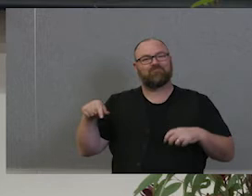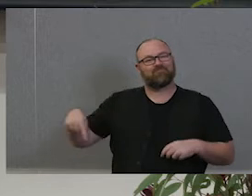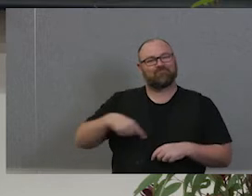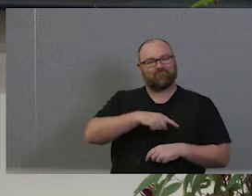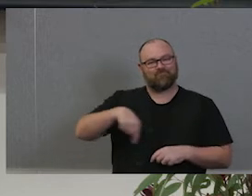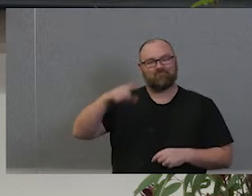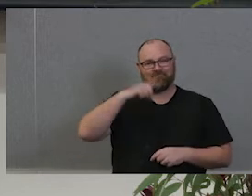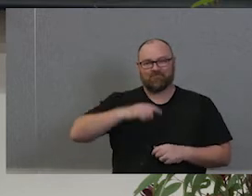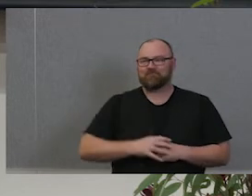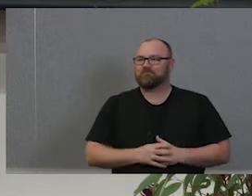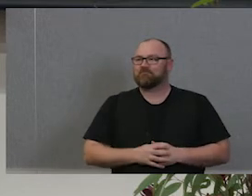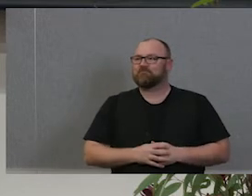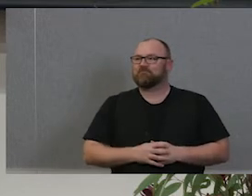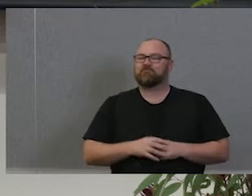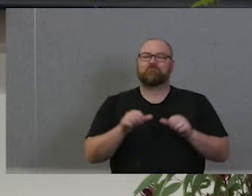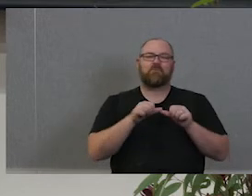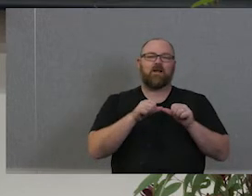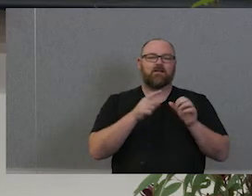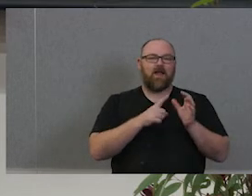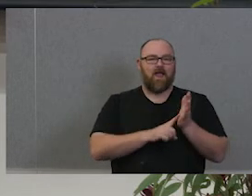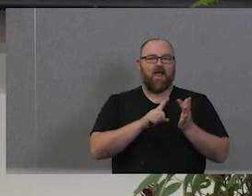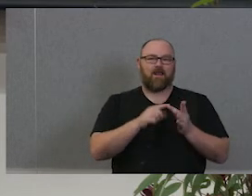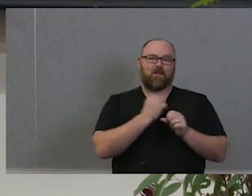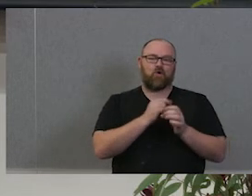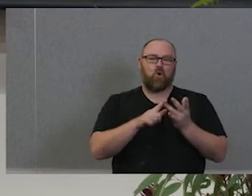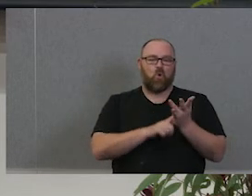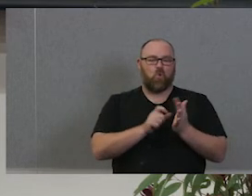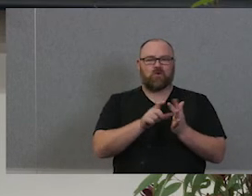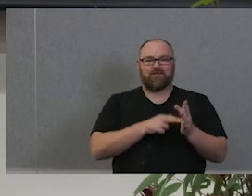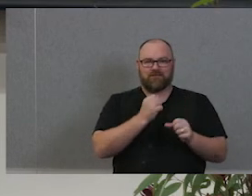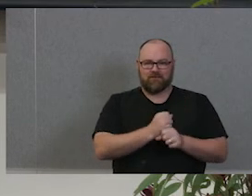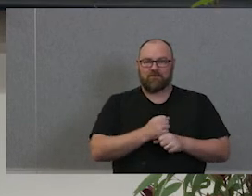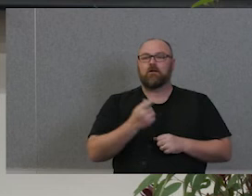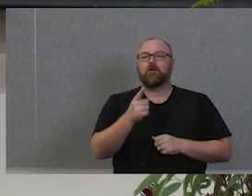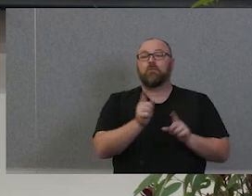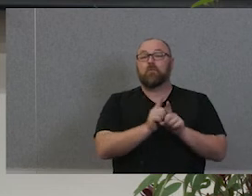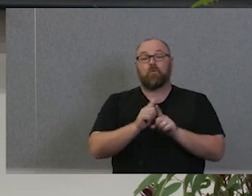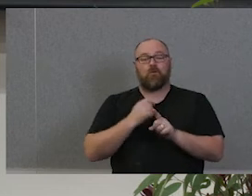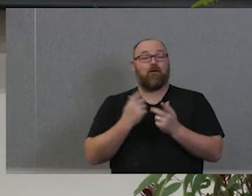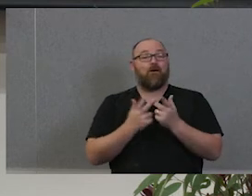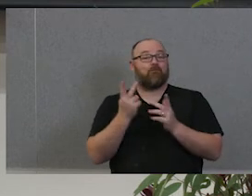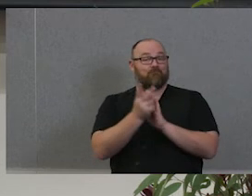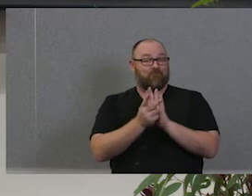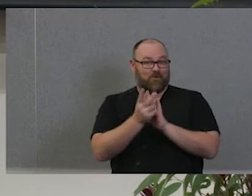of course Aunty Ali Golding, they'll be joining us for morning tea upstairs. We have another little video for you. Today is the day of videos